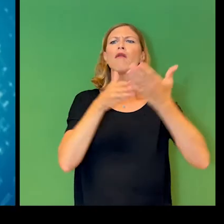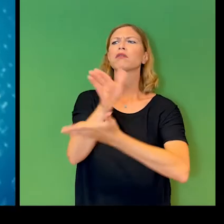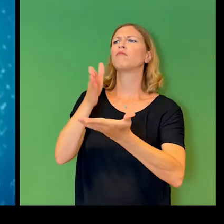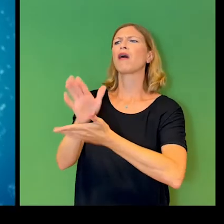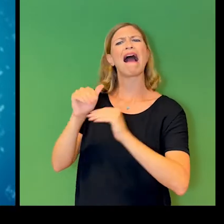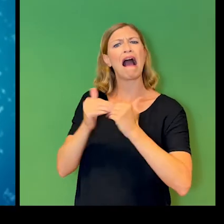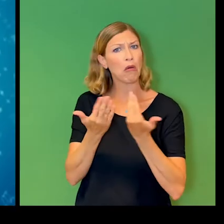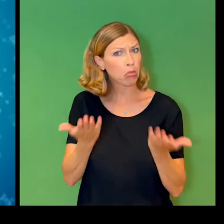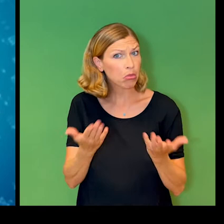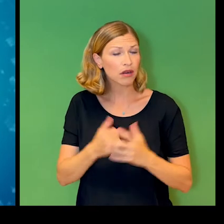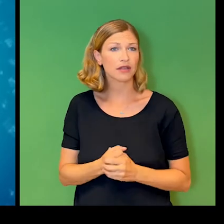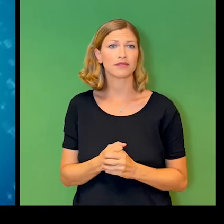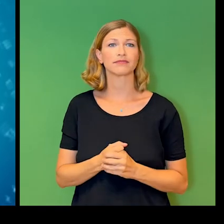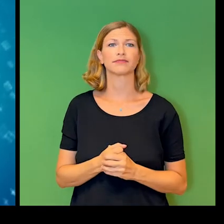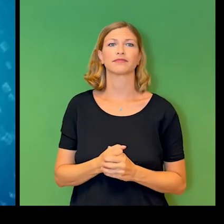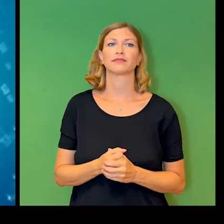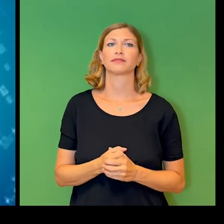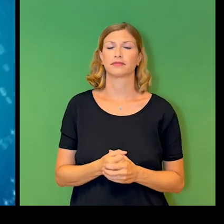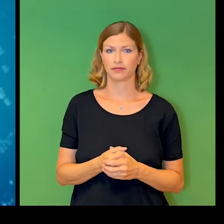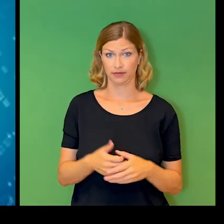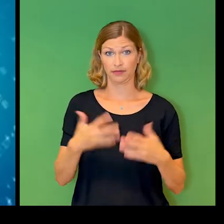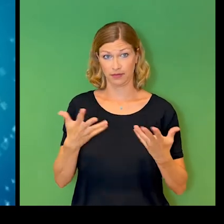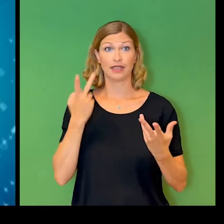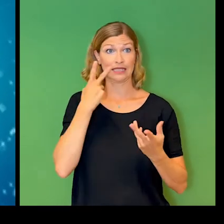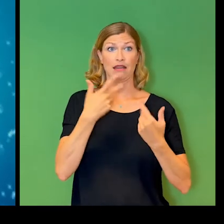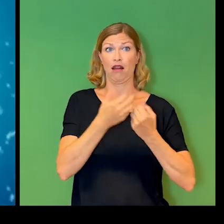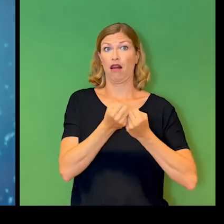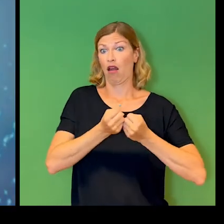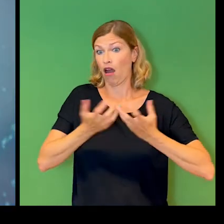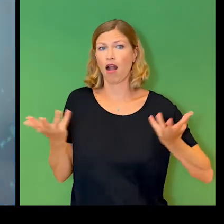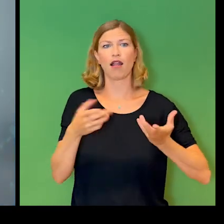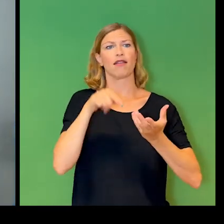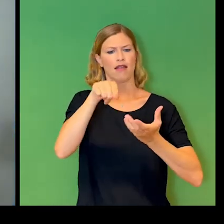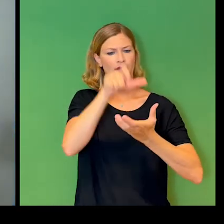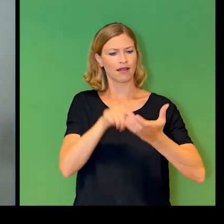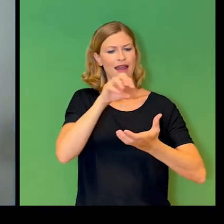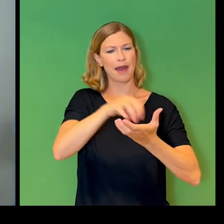We can see such significant applications in almost every part of our lives